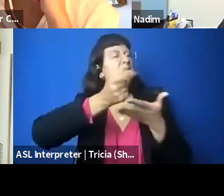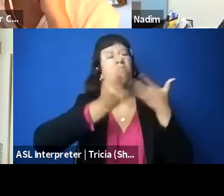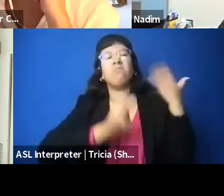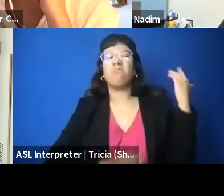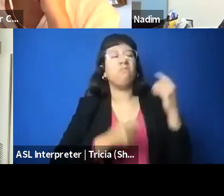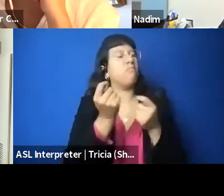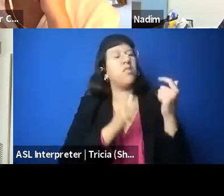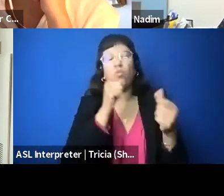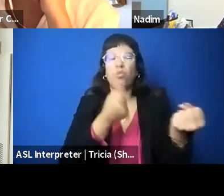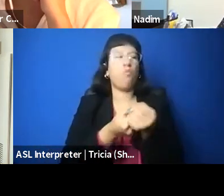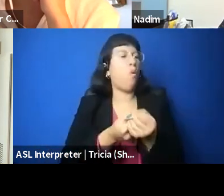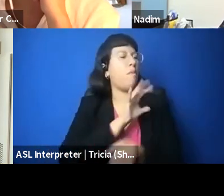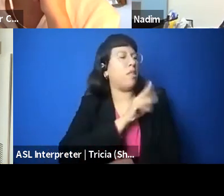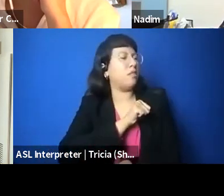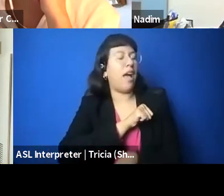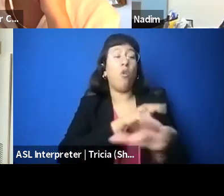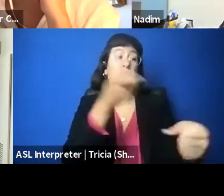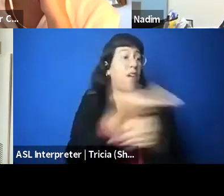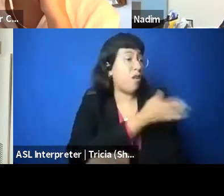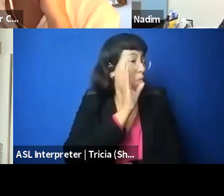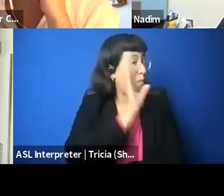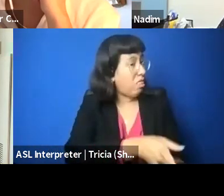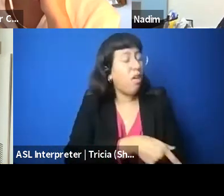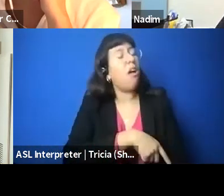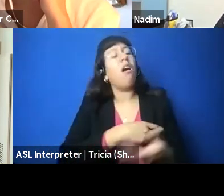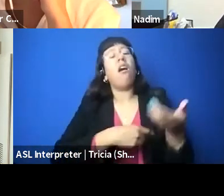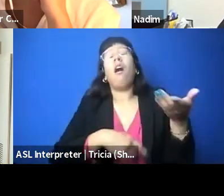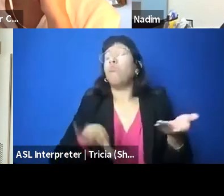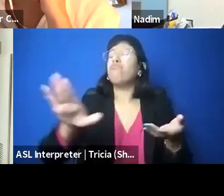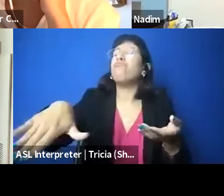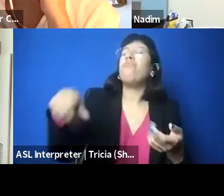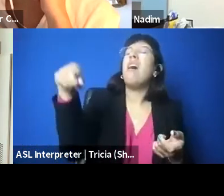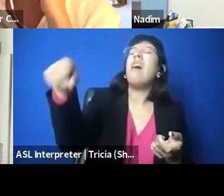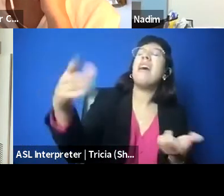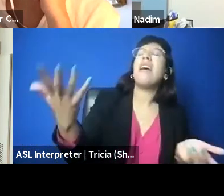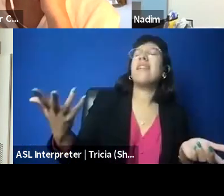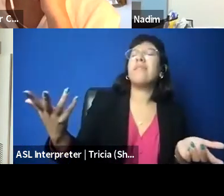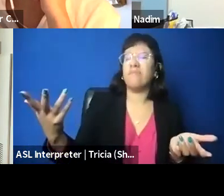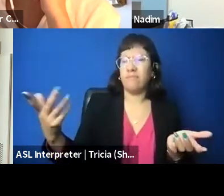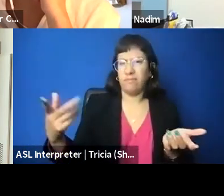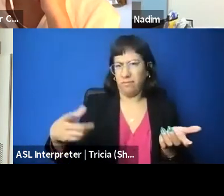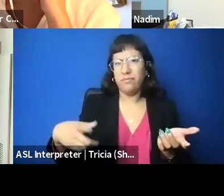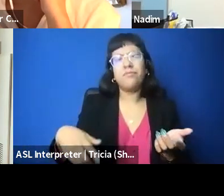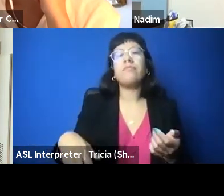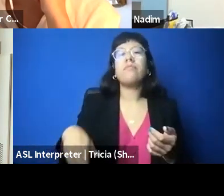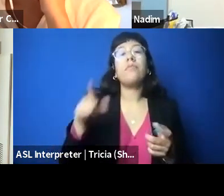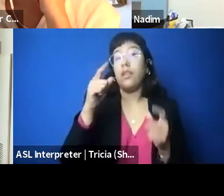or they're fired, or they're told, hey, and, you know, in a couple of cases, we've had people who deal in